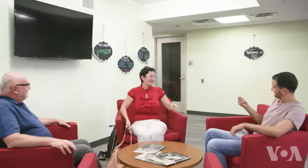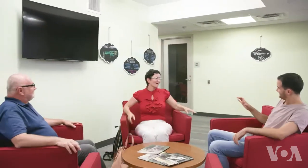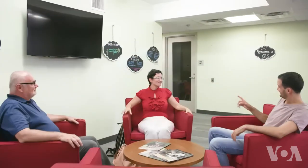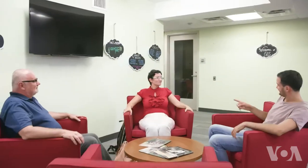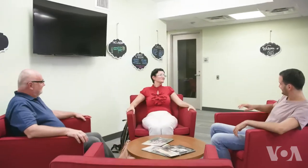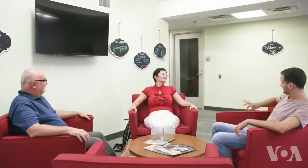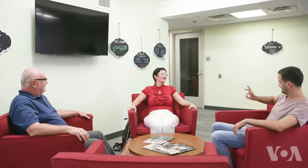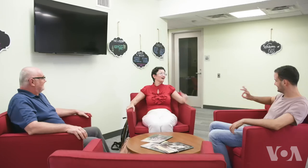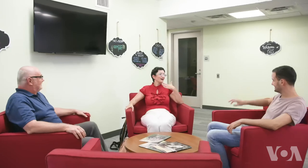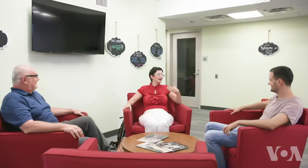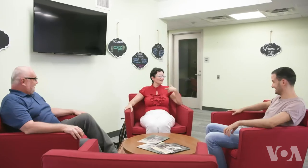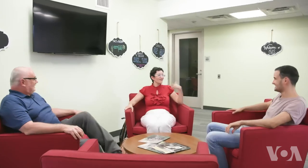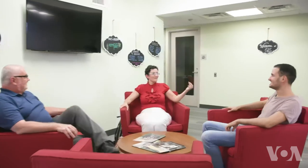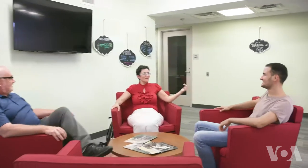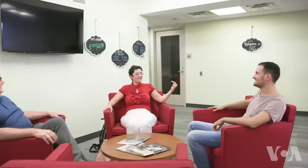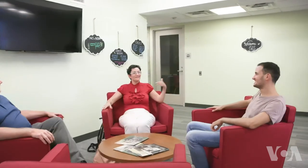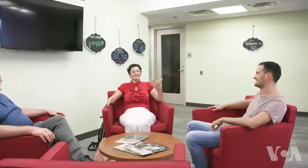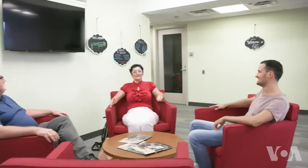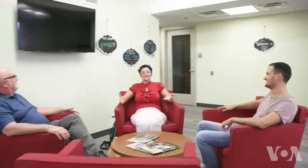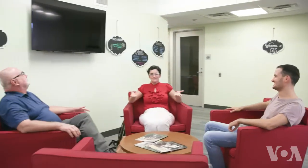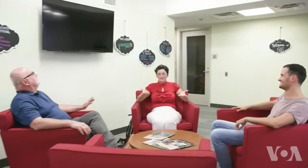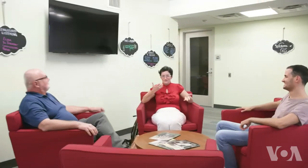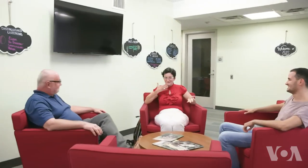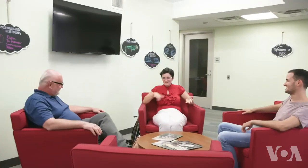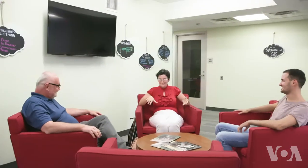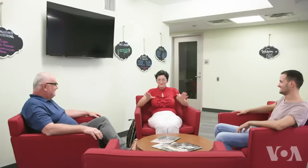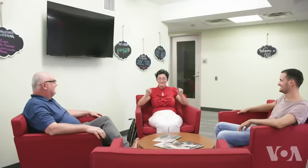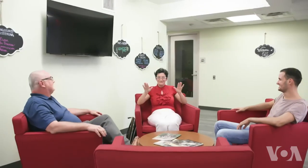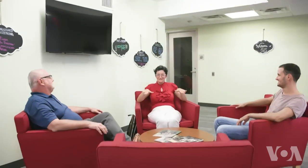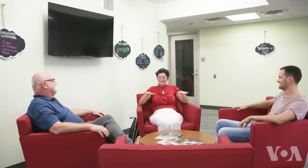How are you doing? I’m good. I walked over here. It’s a hot day, so it’s nice to cool down.